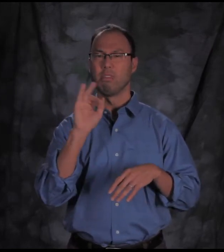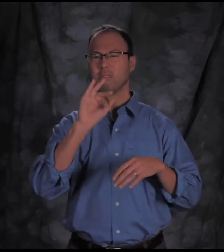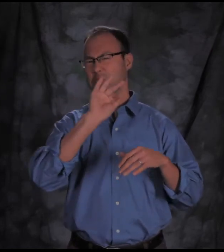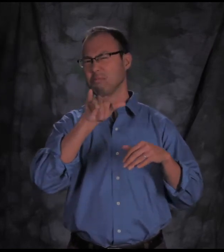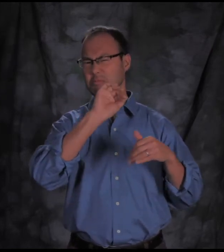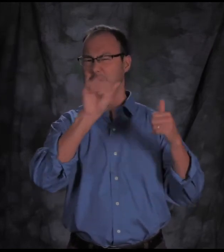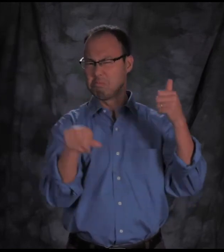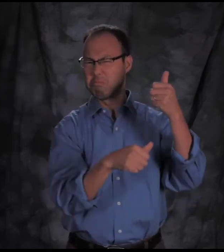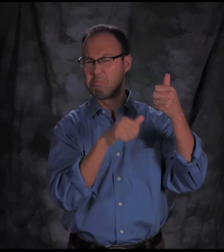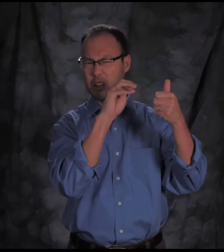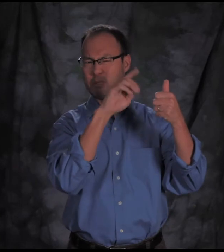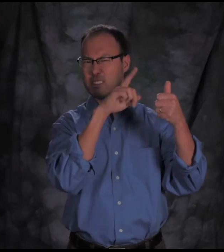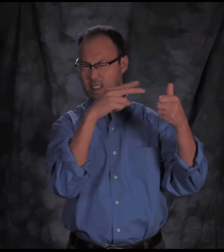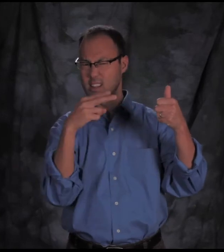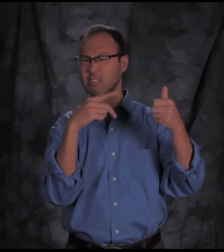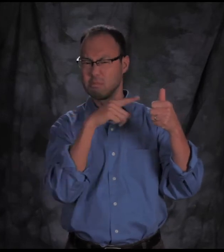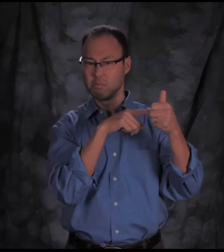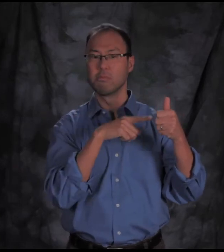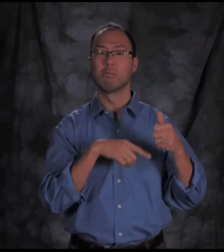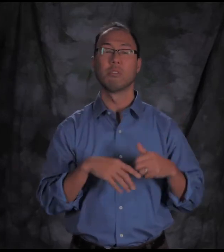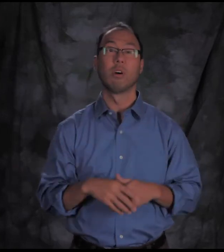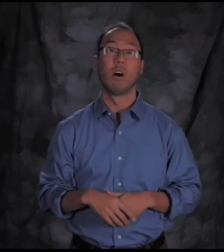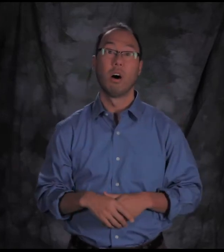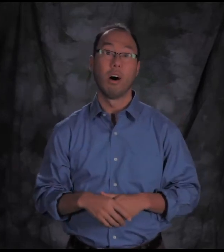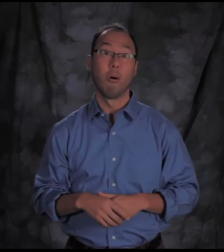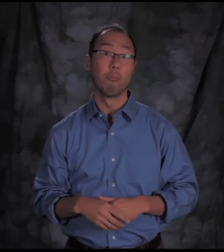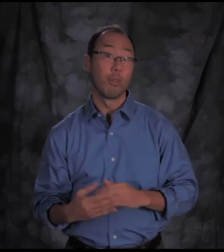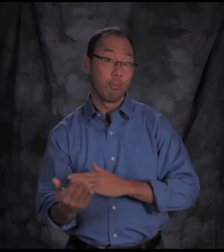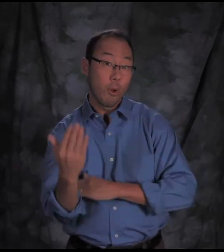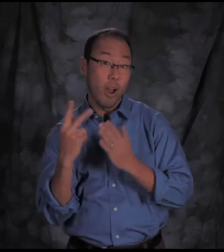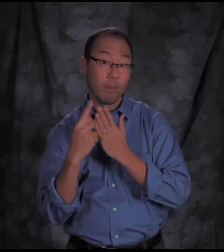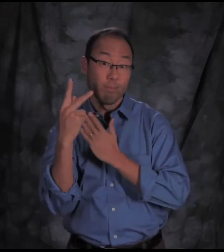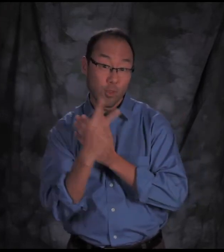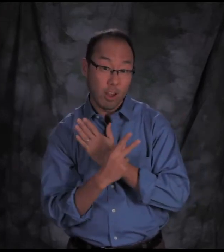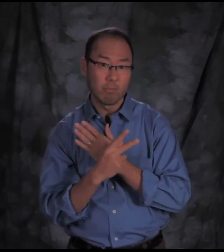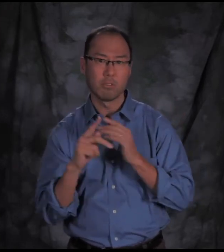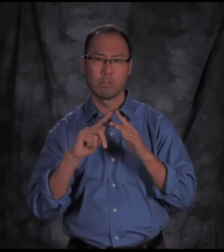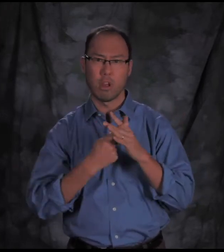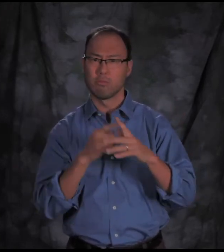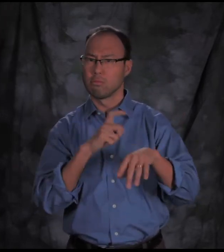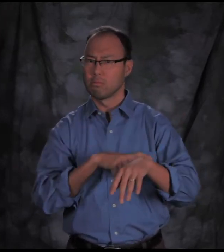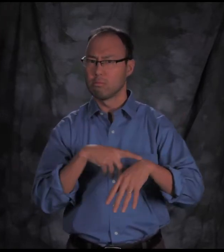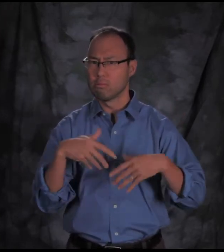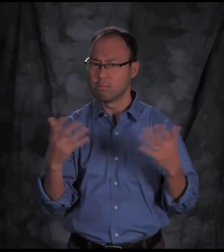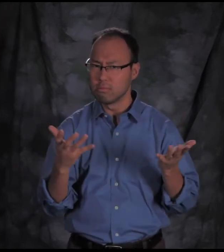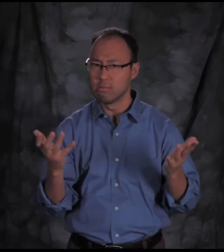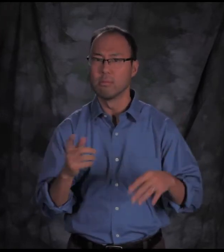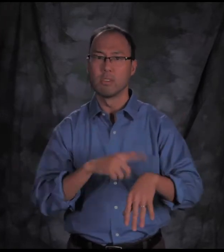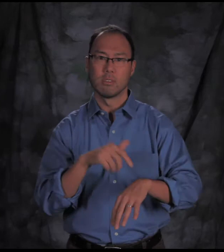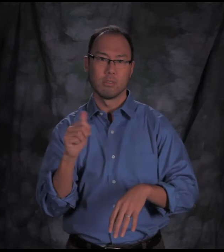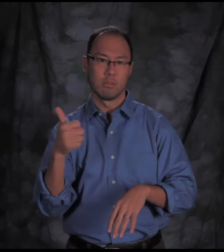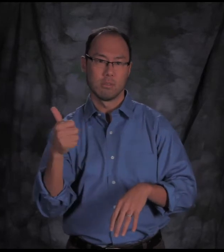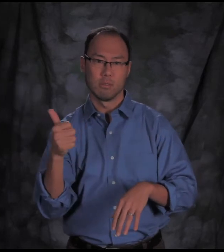Massachusetts Commission for Deaf and Hard of Hearing.